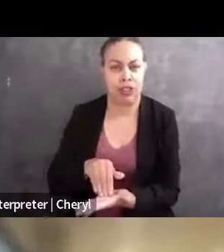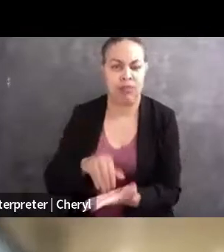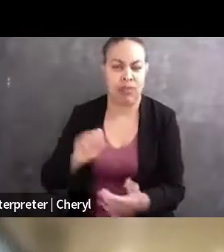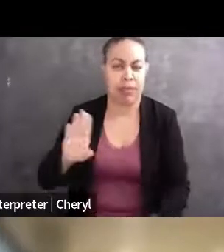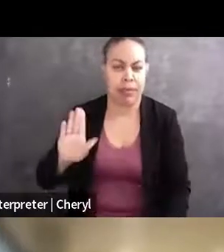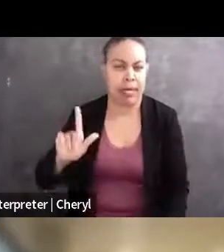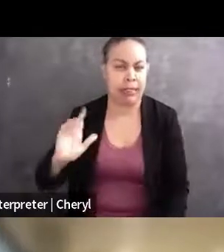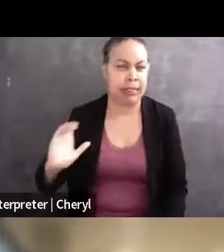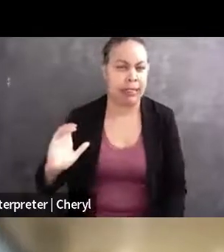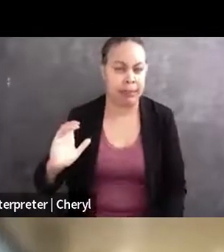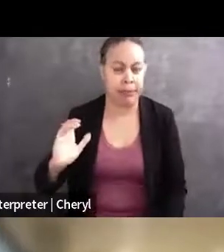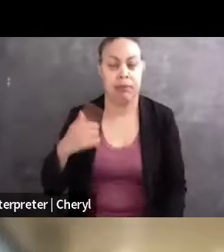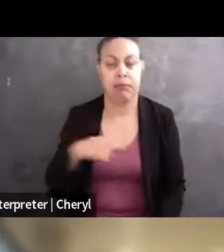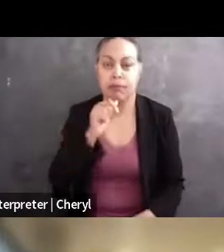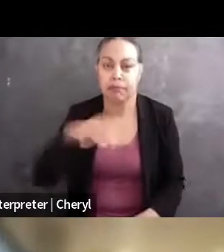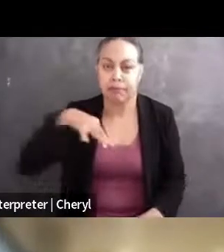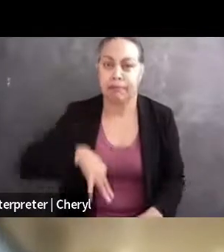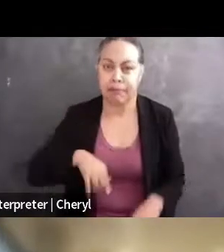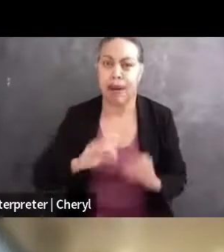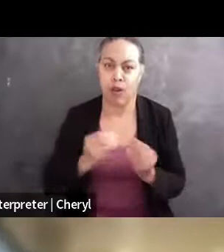We are a nonprofit based in Washington, D.C.,